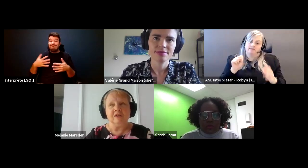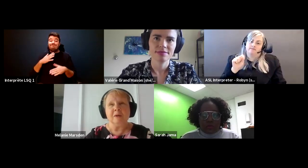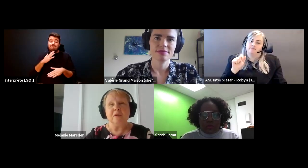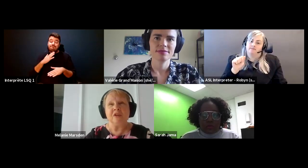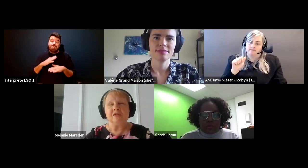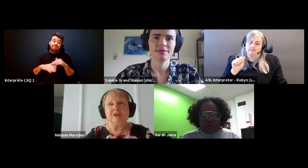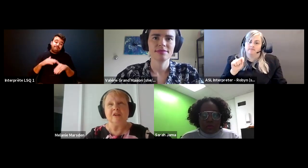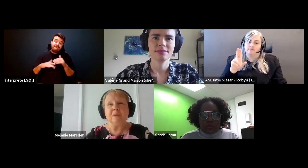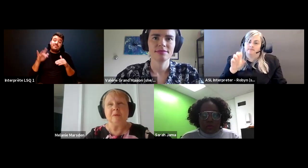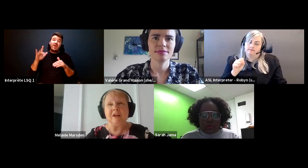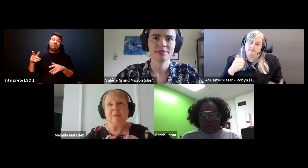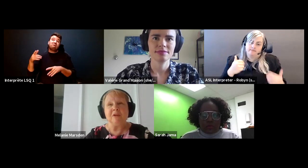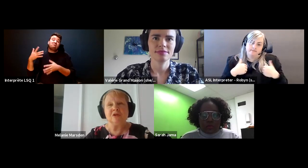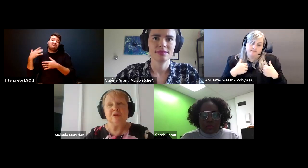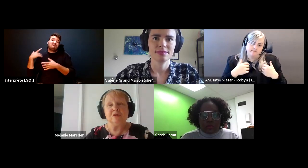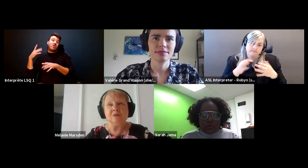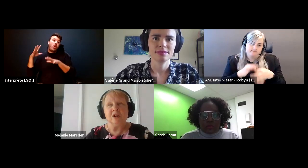Melanie Marsden: The number of things that i'm going to be making mentioned to.